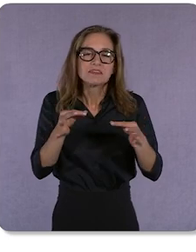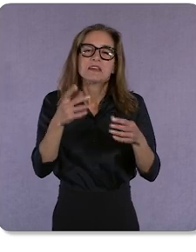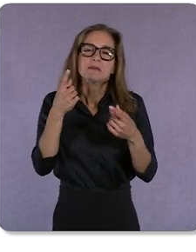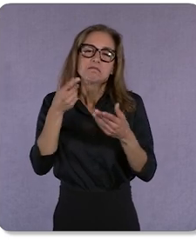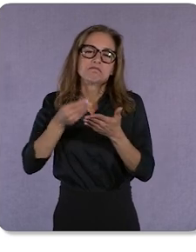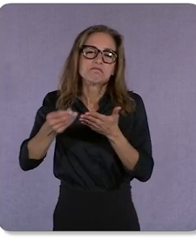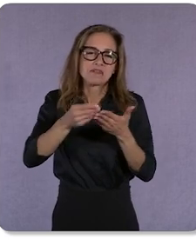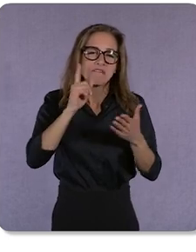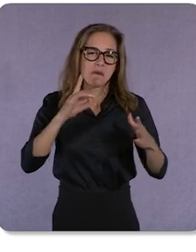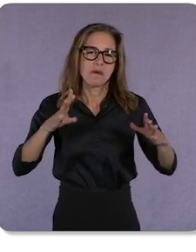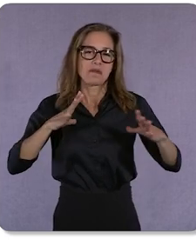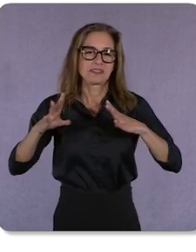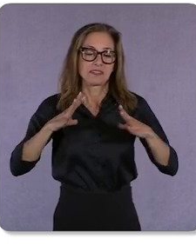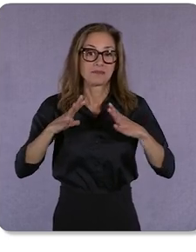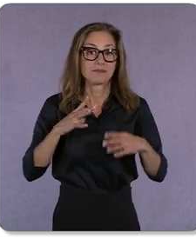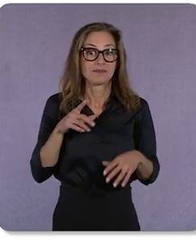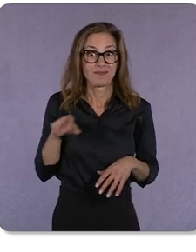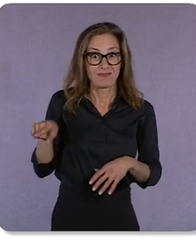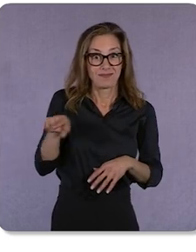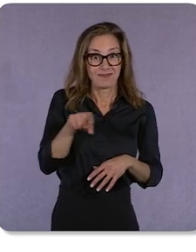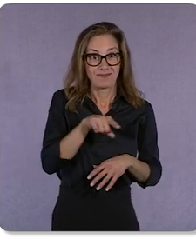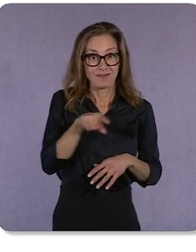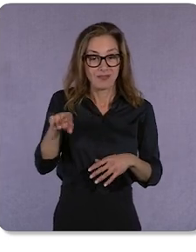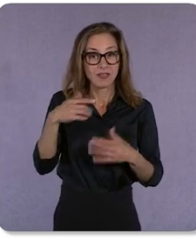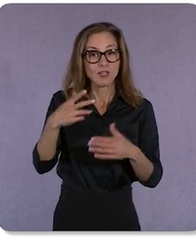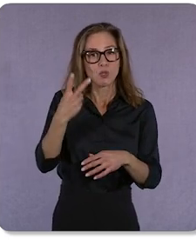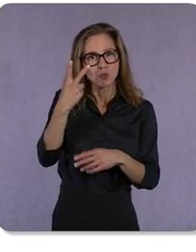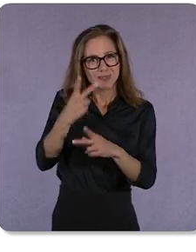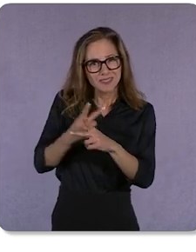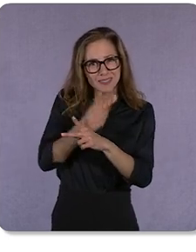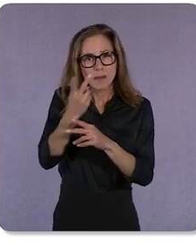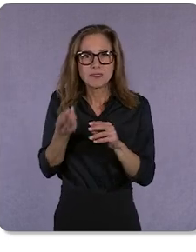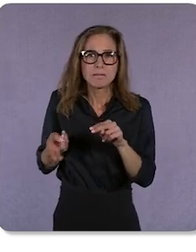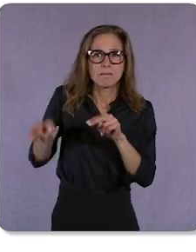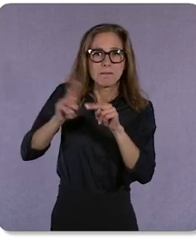reported making twice as many purchases ...and spending twice as much,